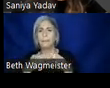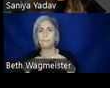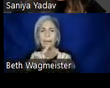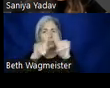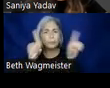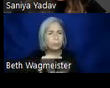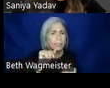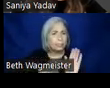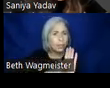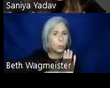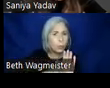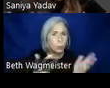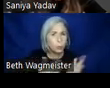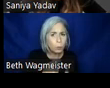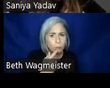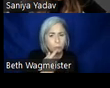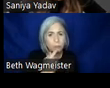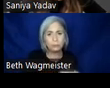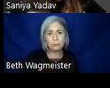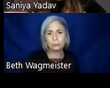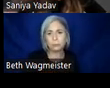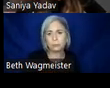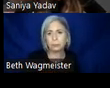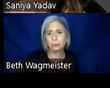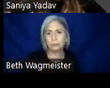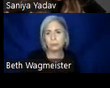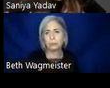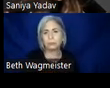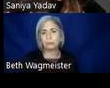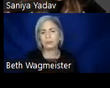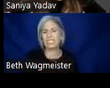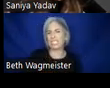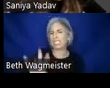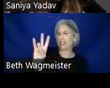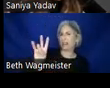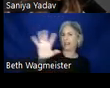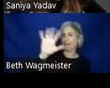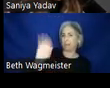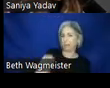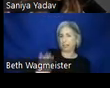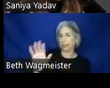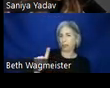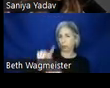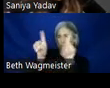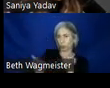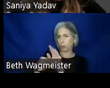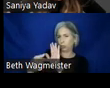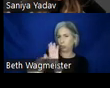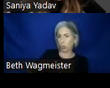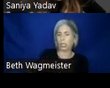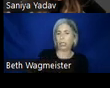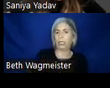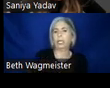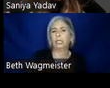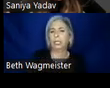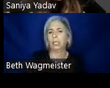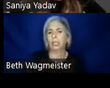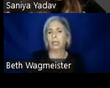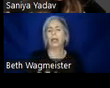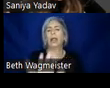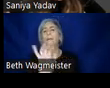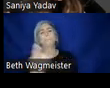There it is. >> SANIYA YADAV: There we go.